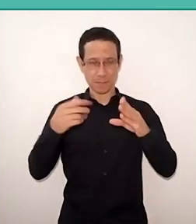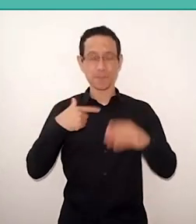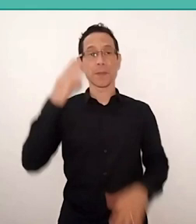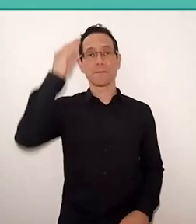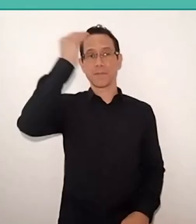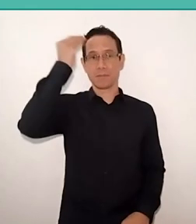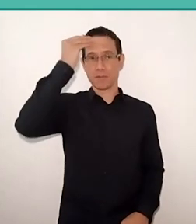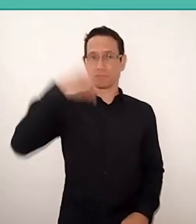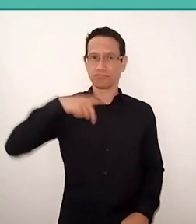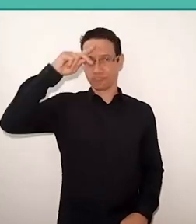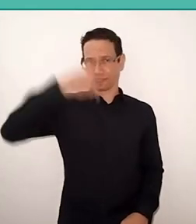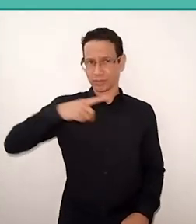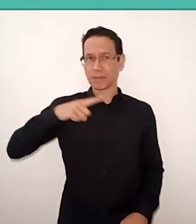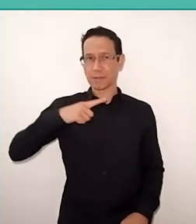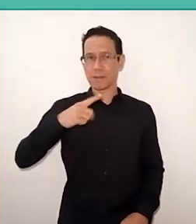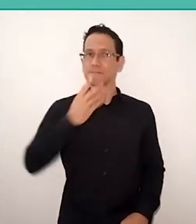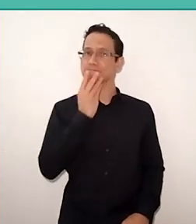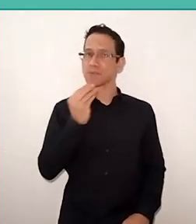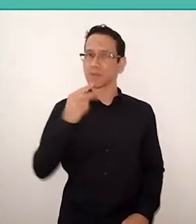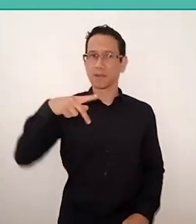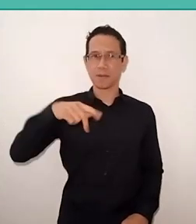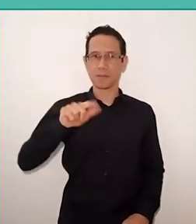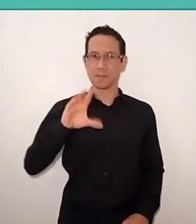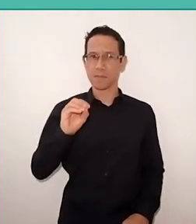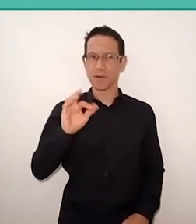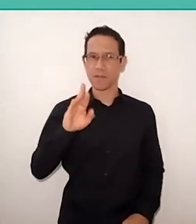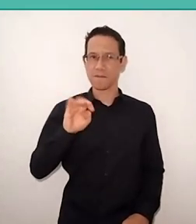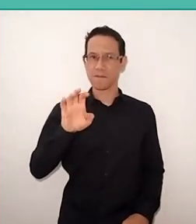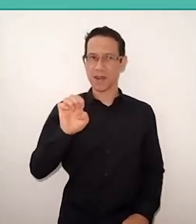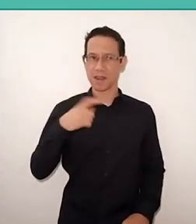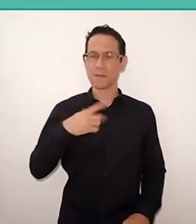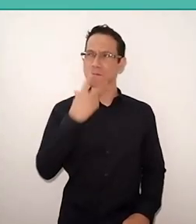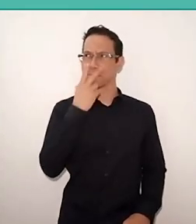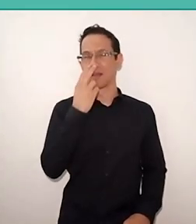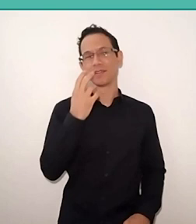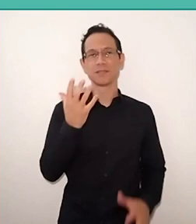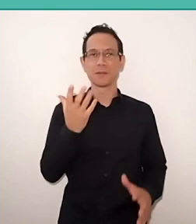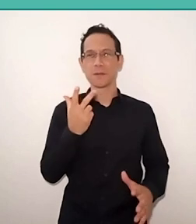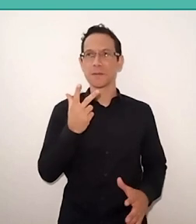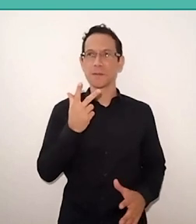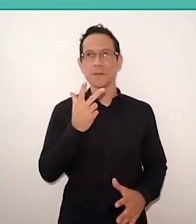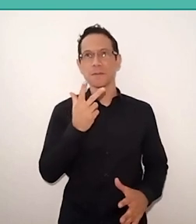what can smell something honeydew, a little too gospel,